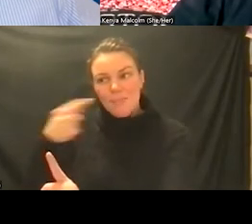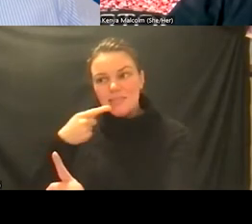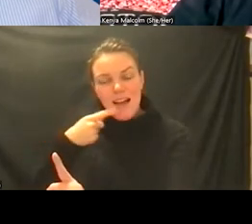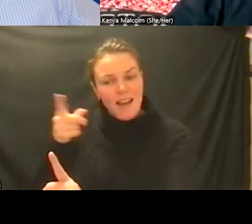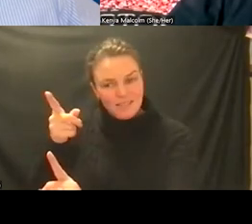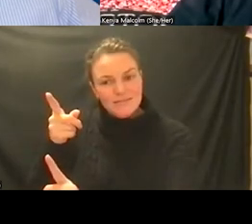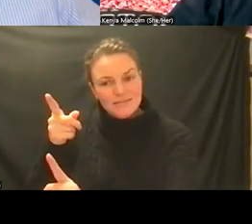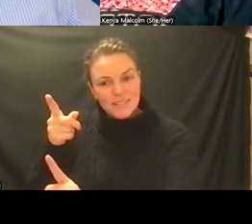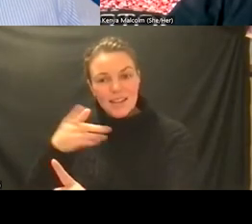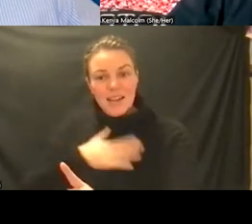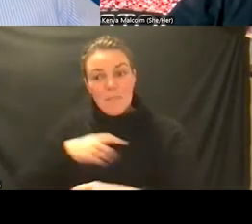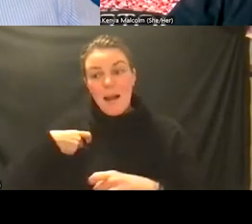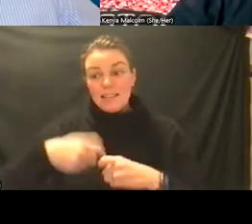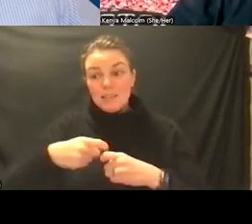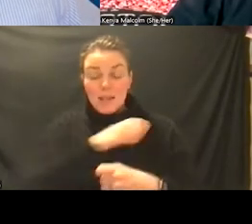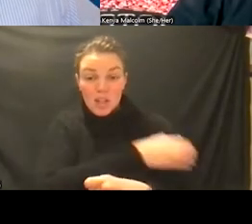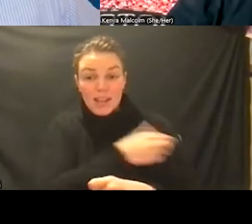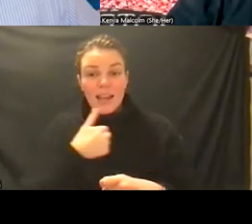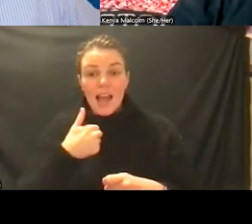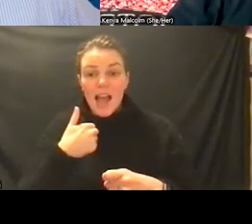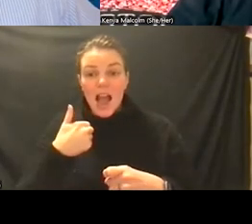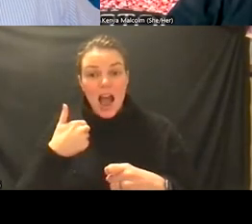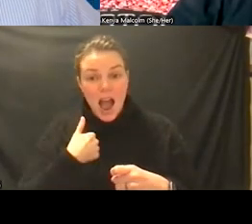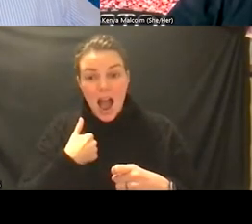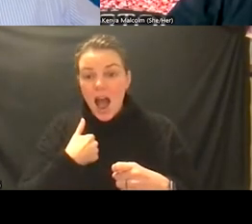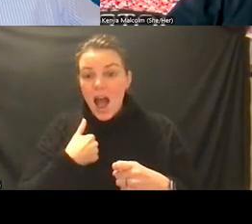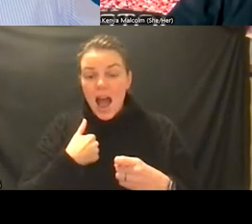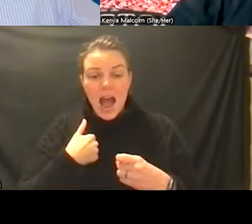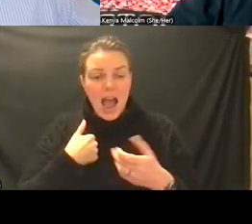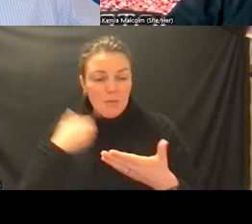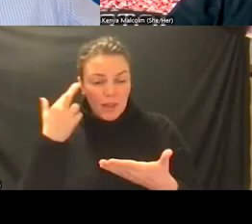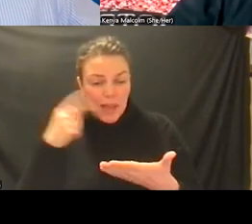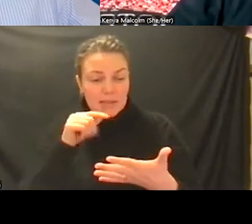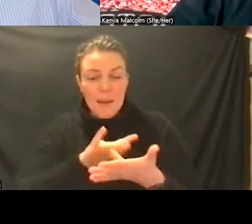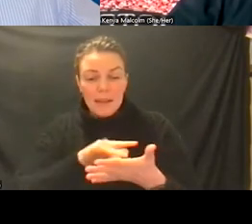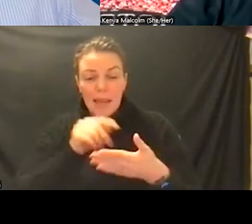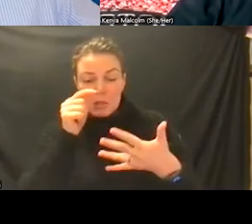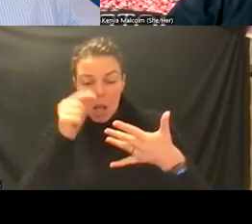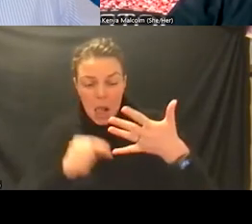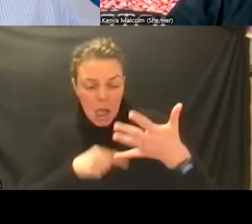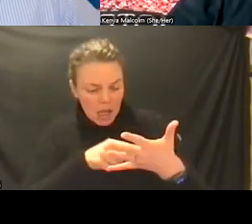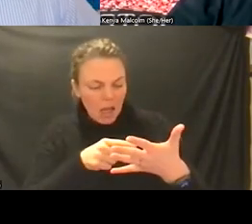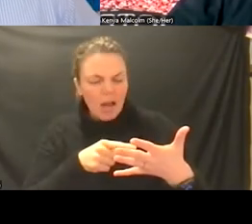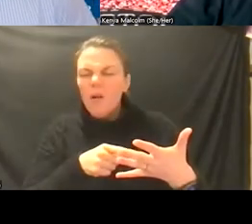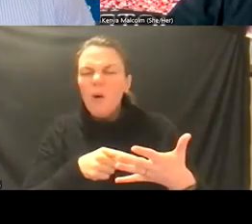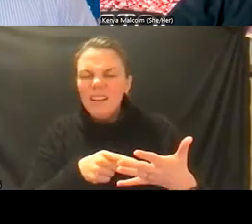in my spanish clinic i take off more medications because at some point some interpreter has said